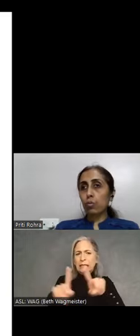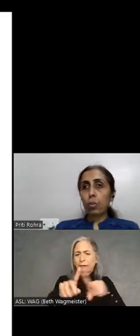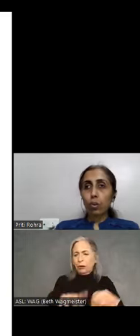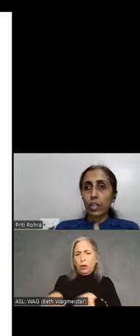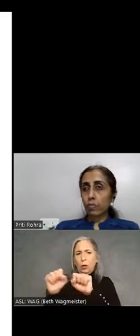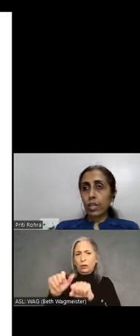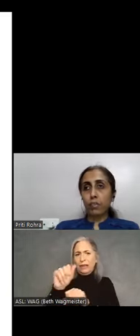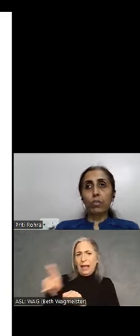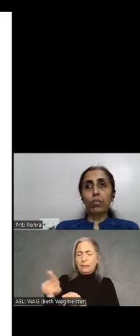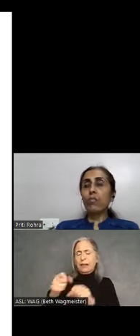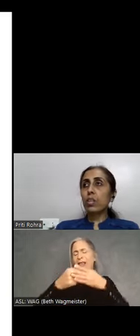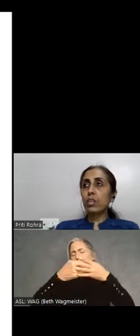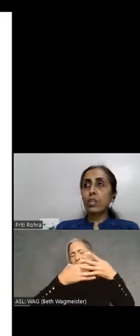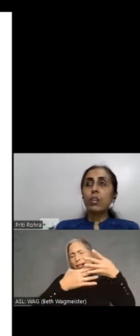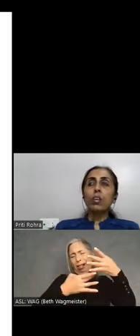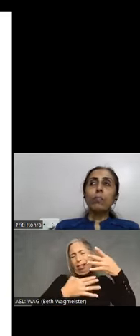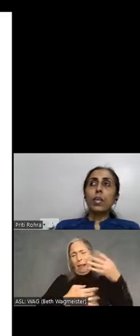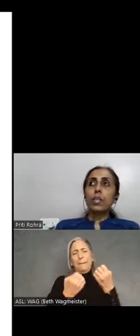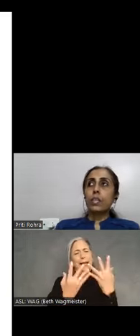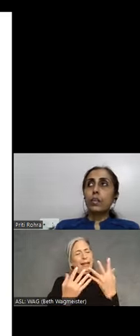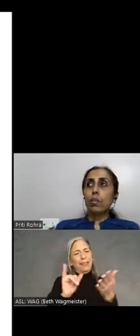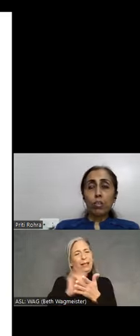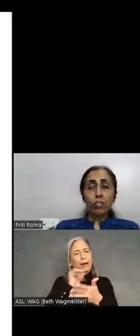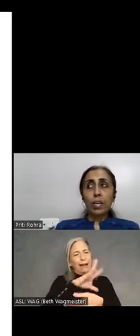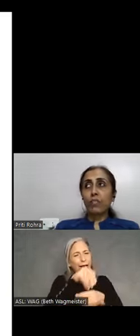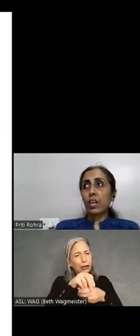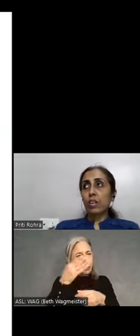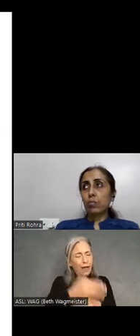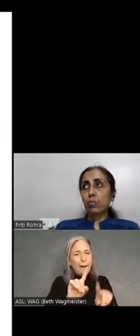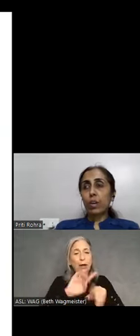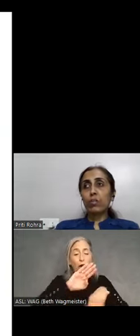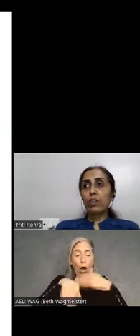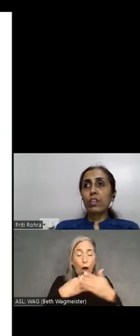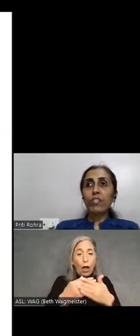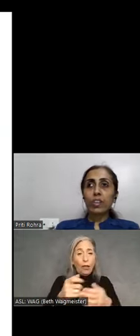long that's why I have not covered it here. But all the magnifiers provide you with the fringe